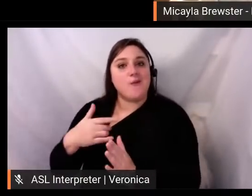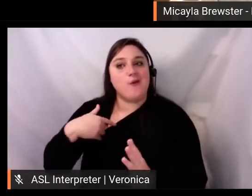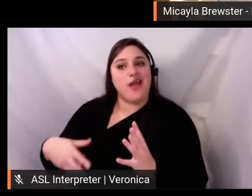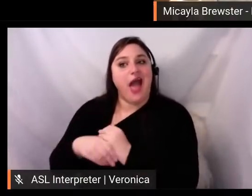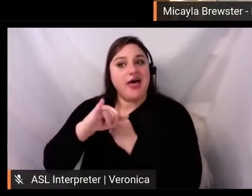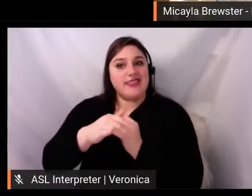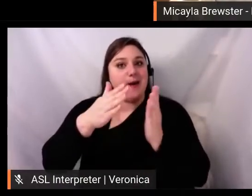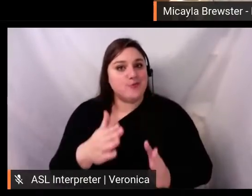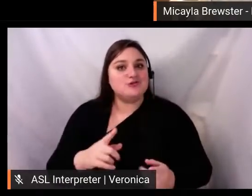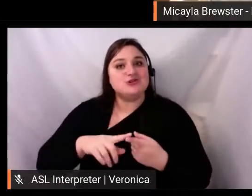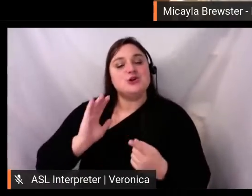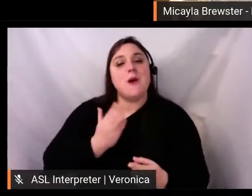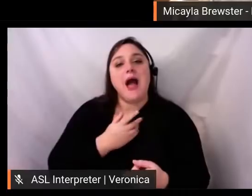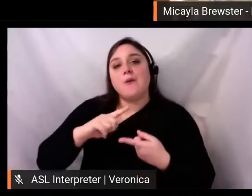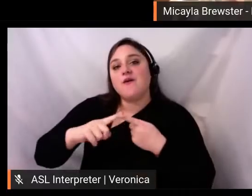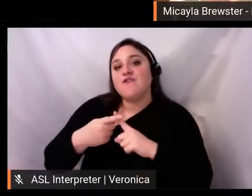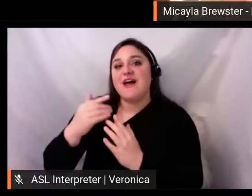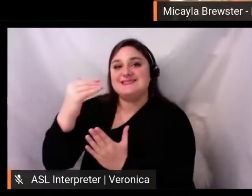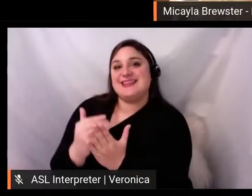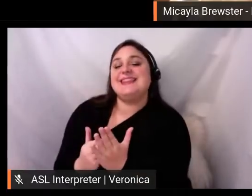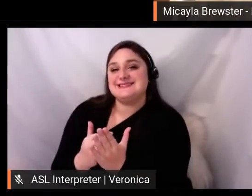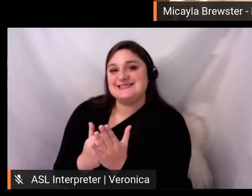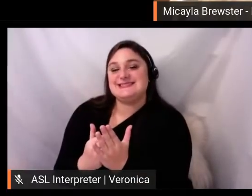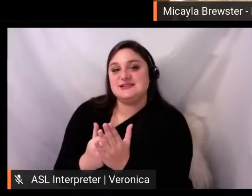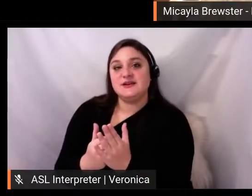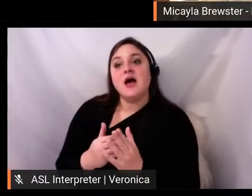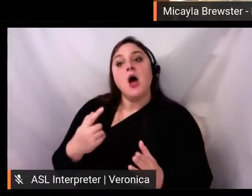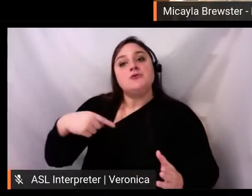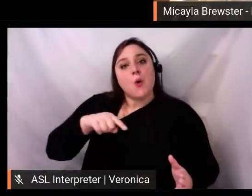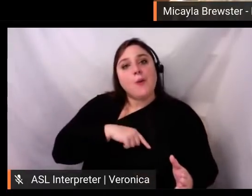you to share Instagram stories with a smaller subset of your audience,